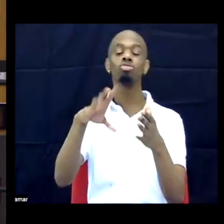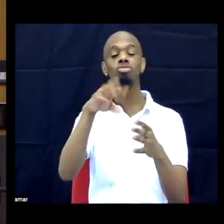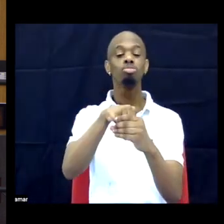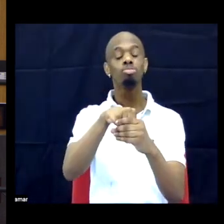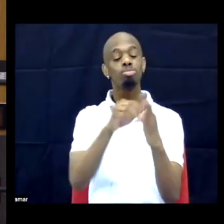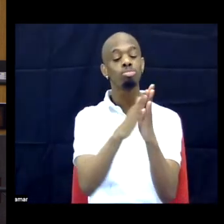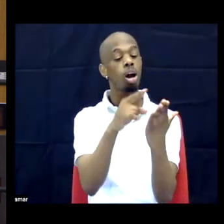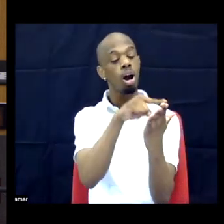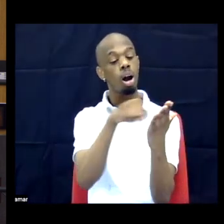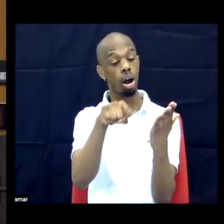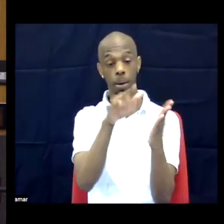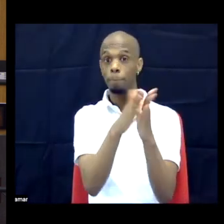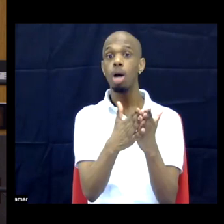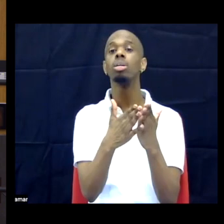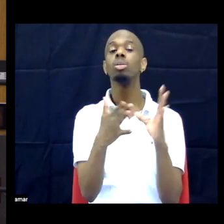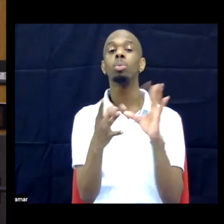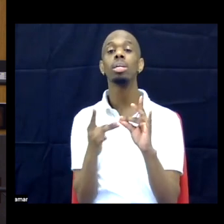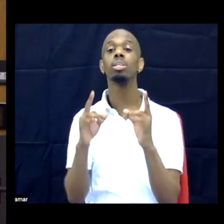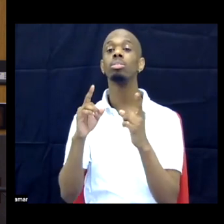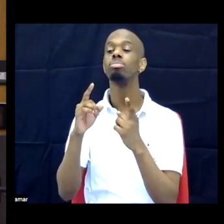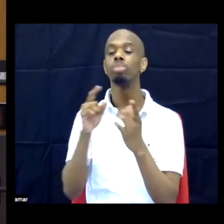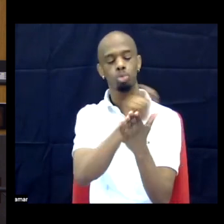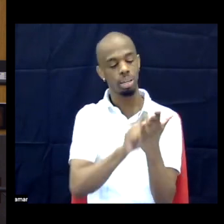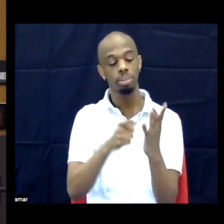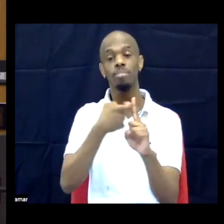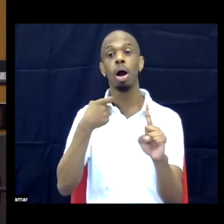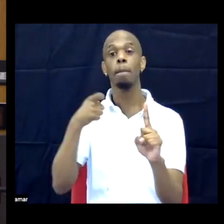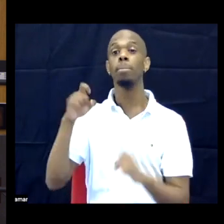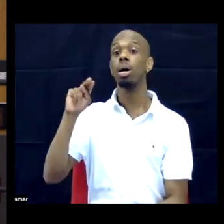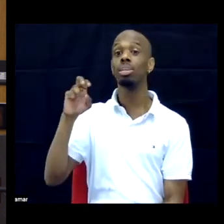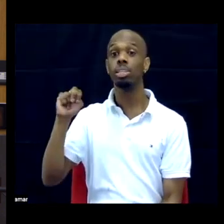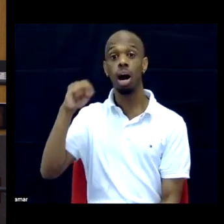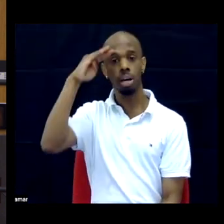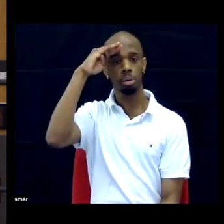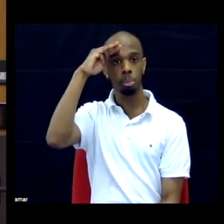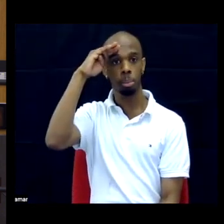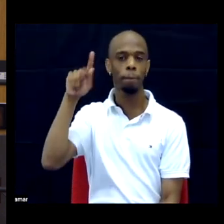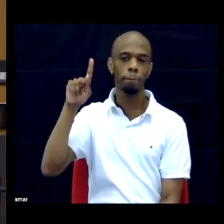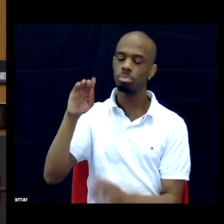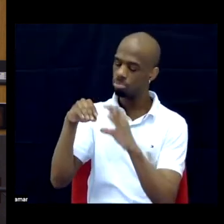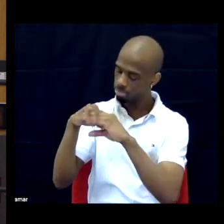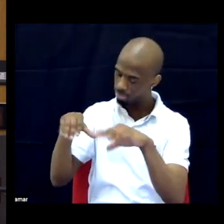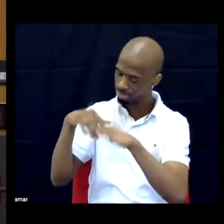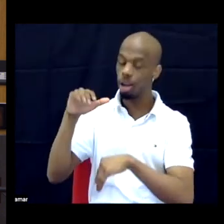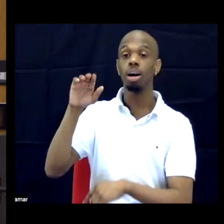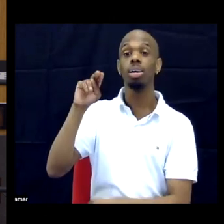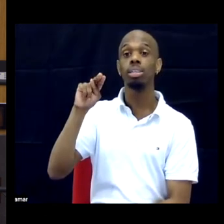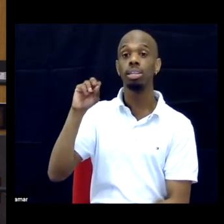to be from non-BIPOC folks or not? If so, not, lack of equitable access to publishing or something else?